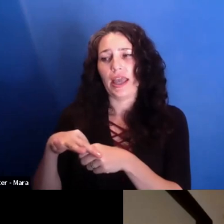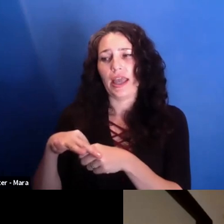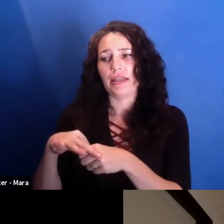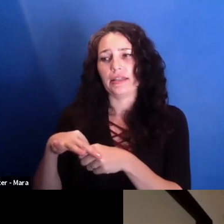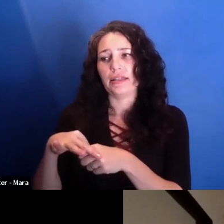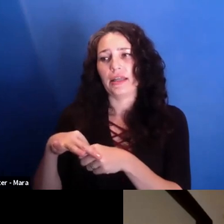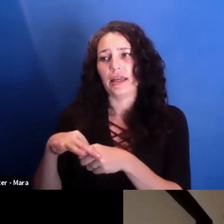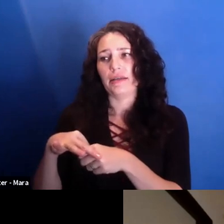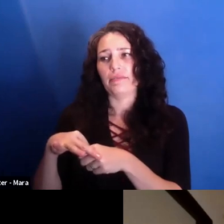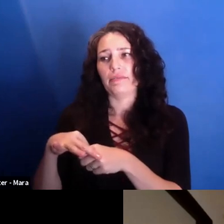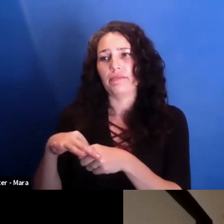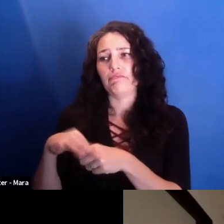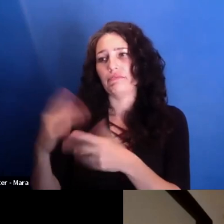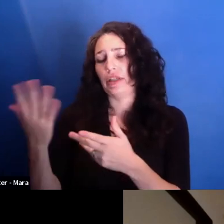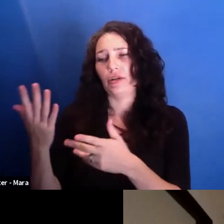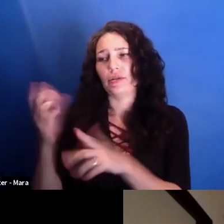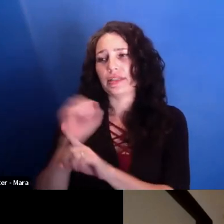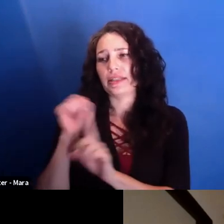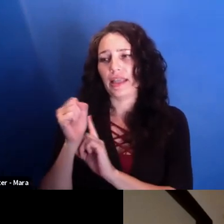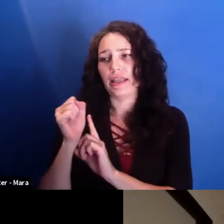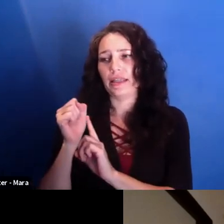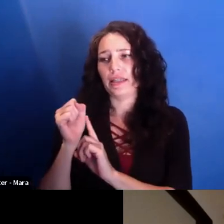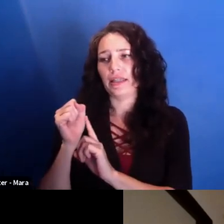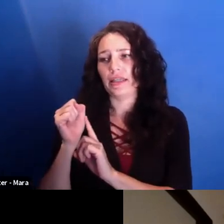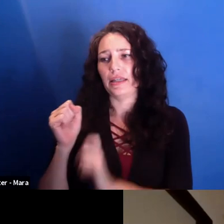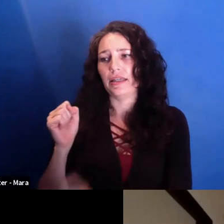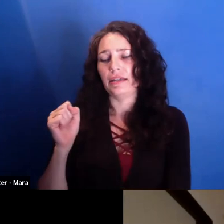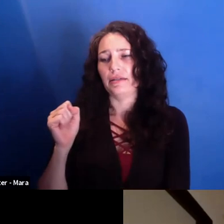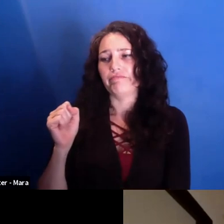the learning curve of a society is always longer